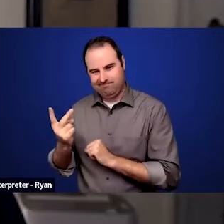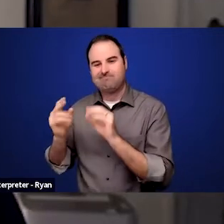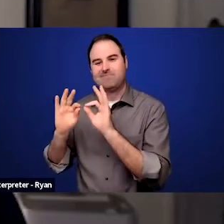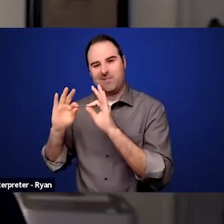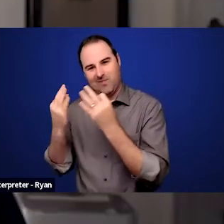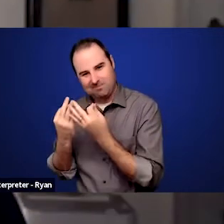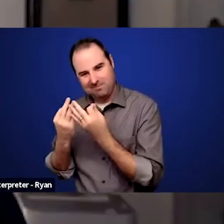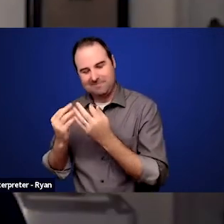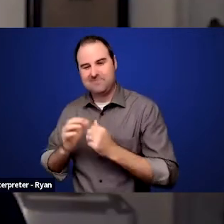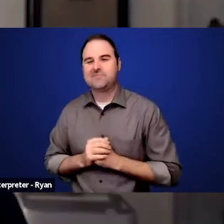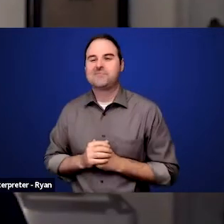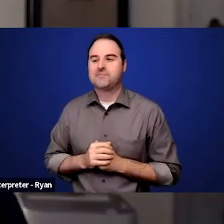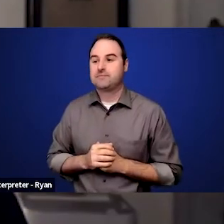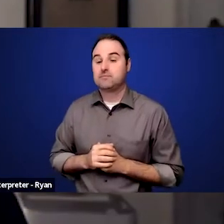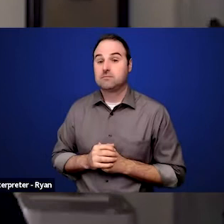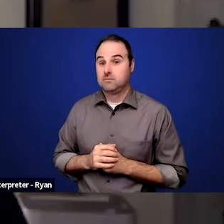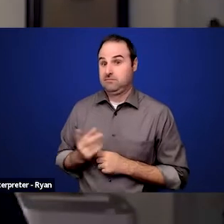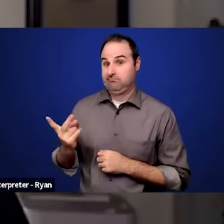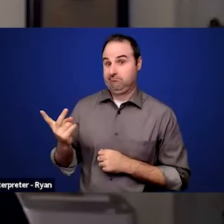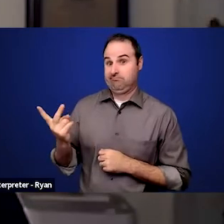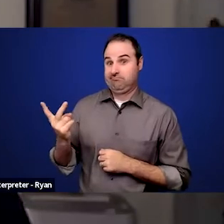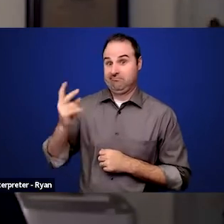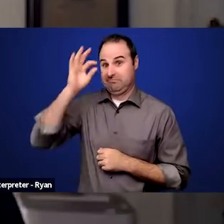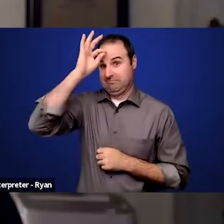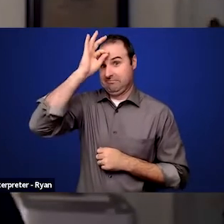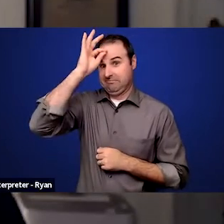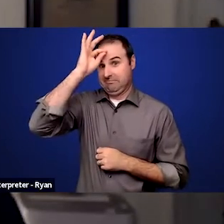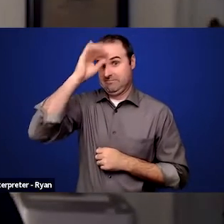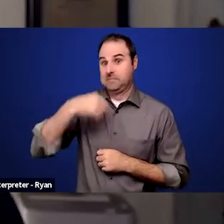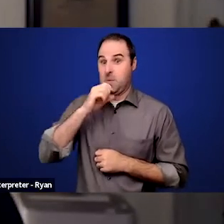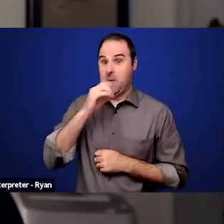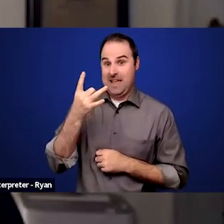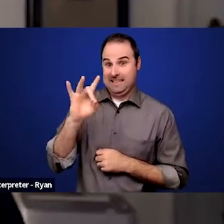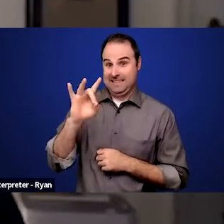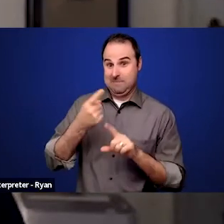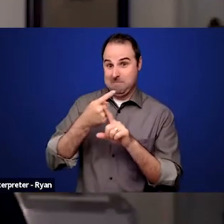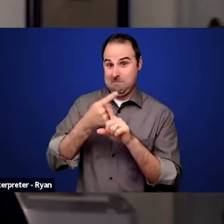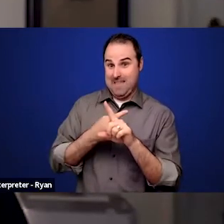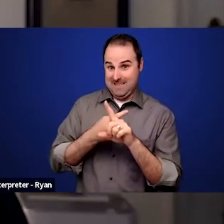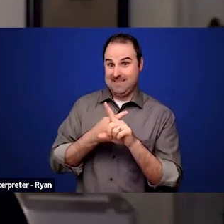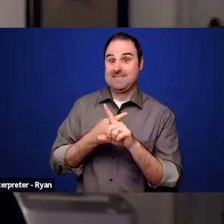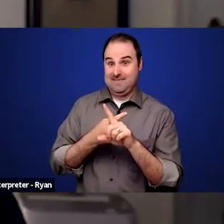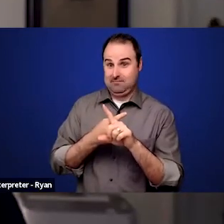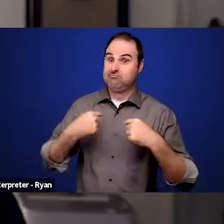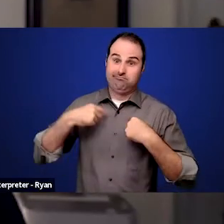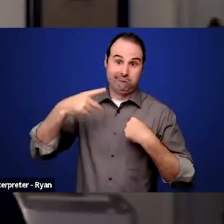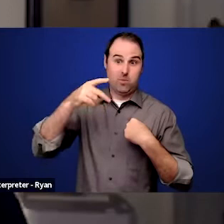when I was 18 months old and had polio, what that was actually gonna mean. And I think like,